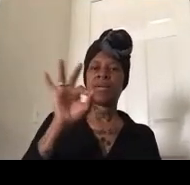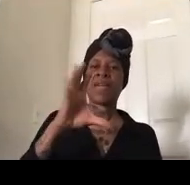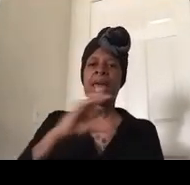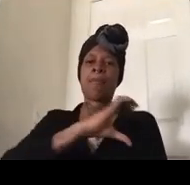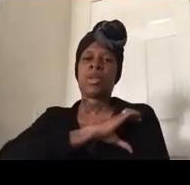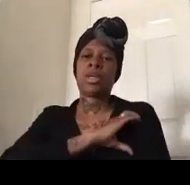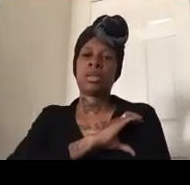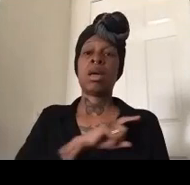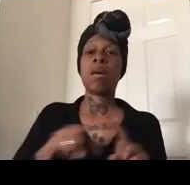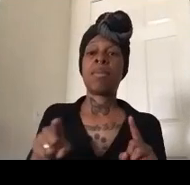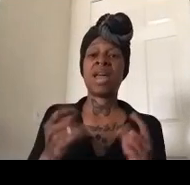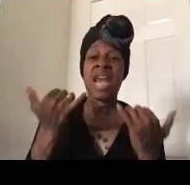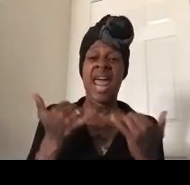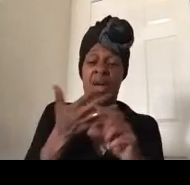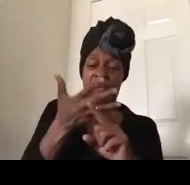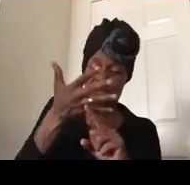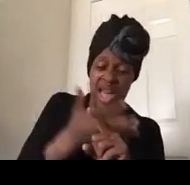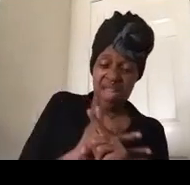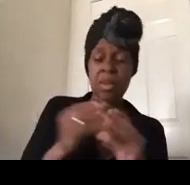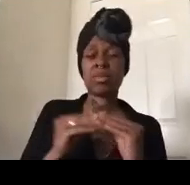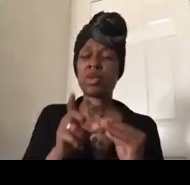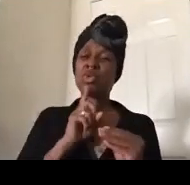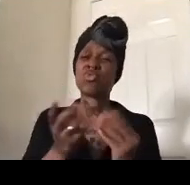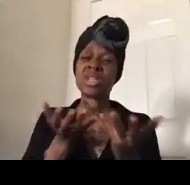to really um engage with our friends so that